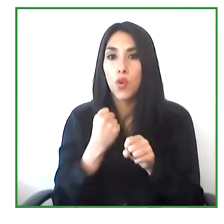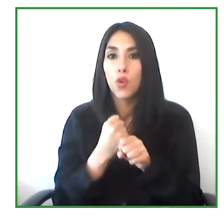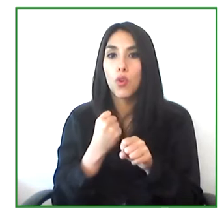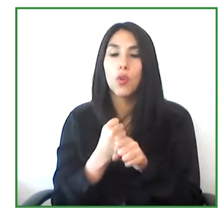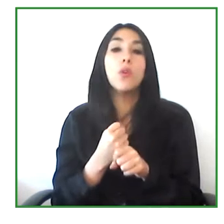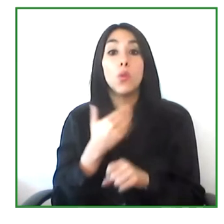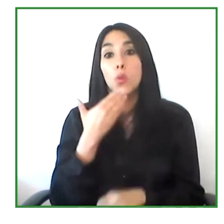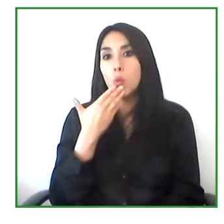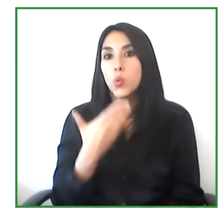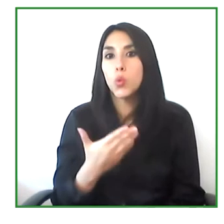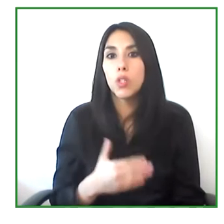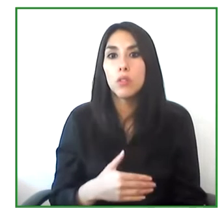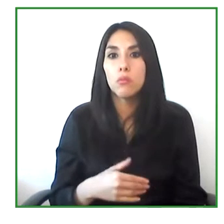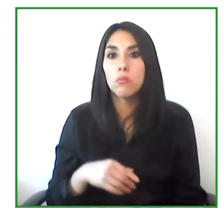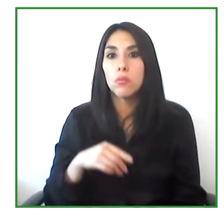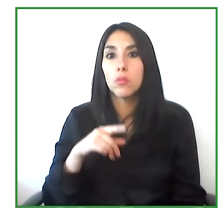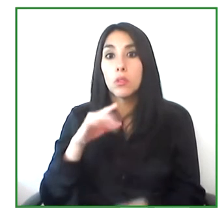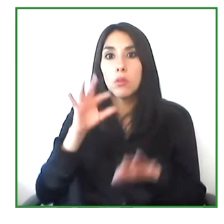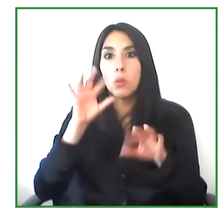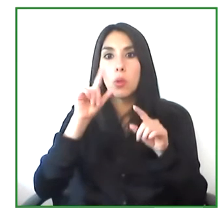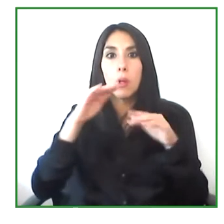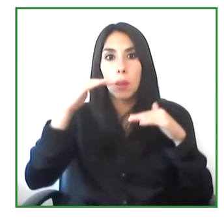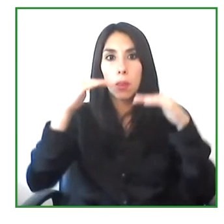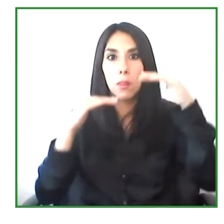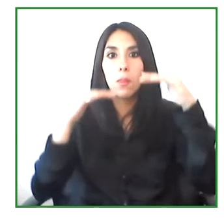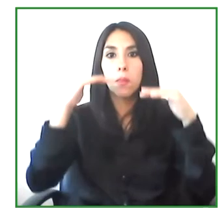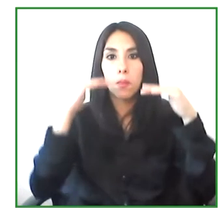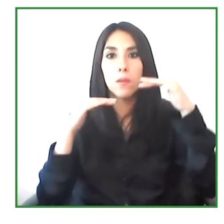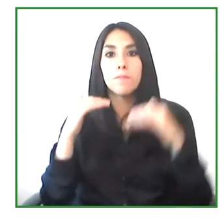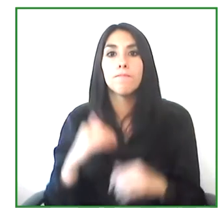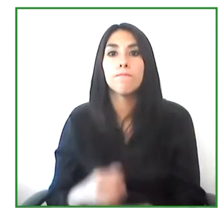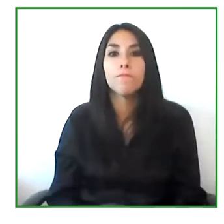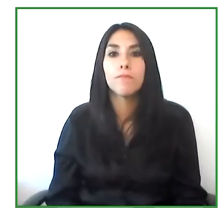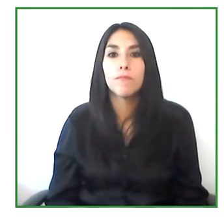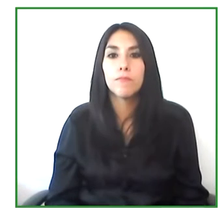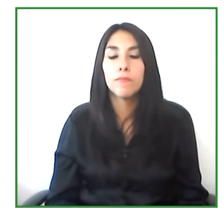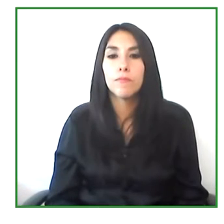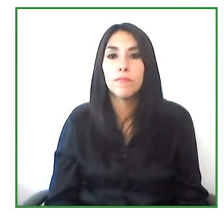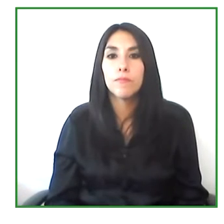We are going to measure these with a registry of results and according